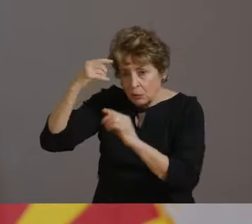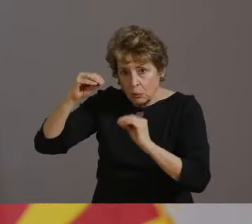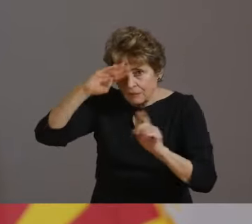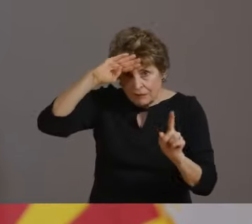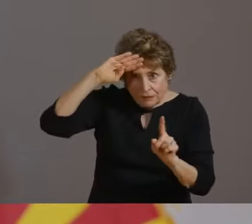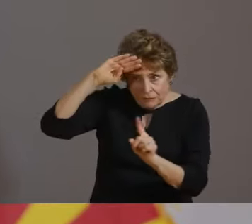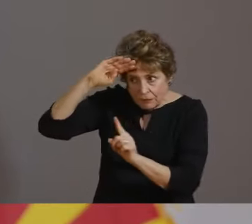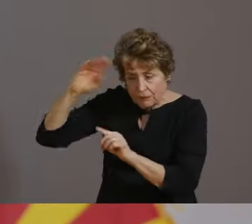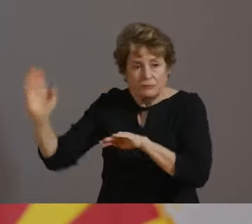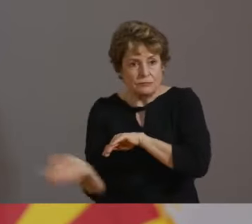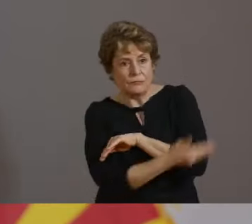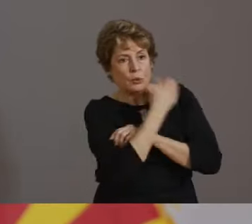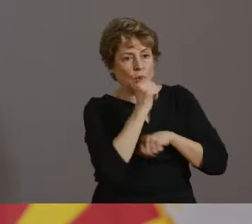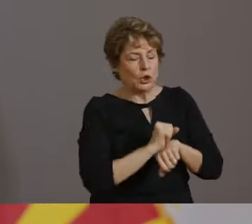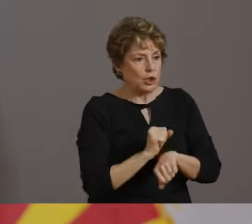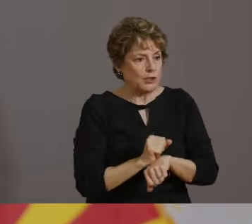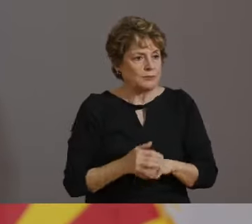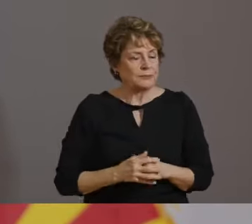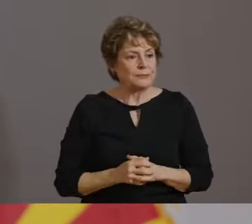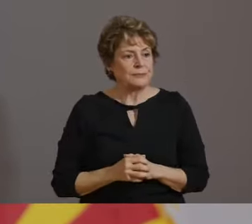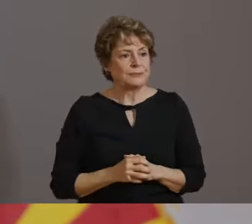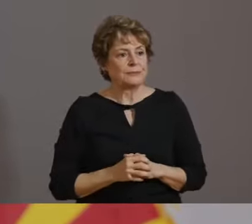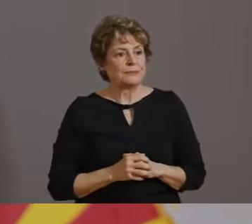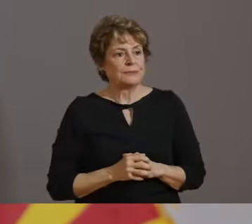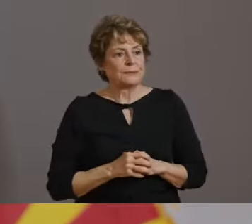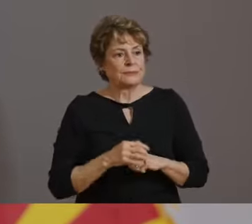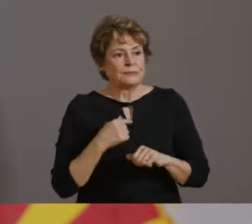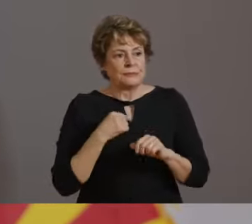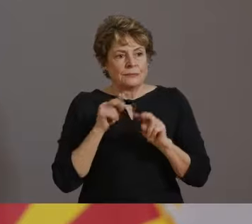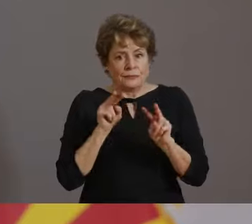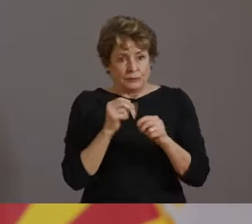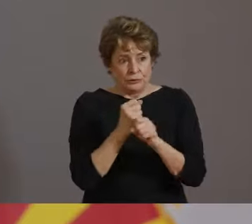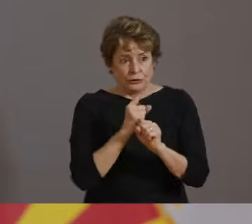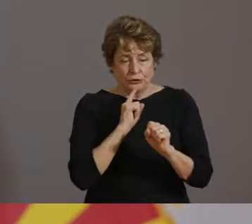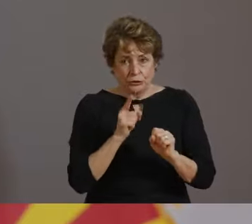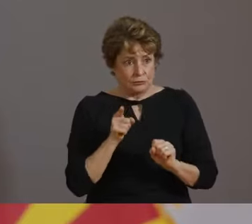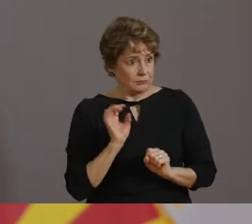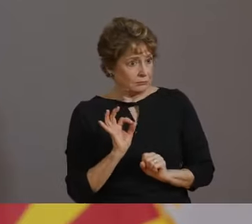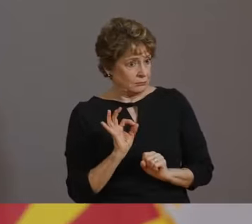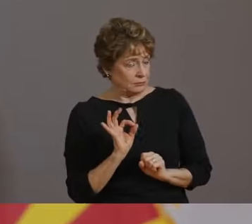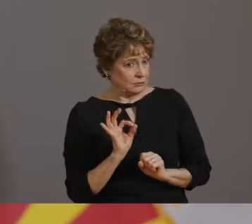THIS WILL ALLOW US TO CONTINUE REDUCING THE SPREAD AND REOPEN OUR BUSINESSES.